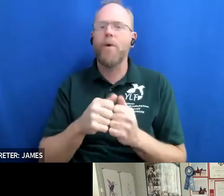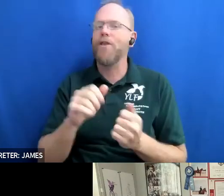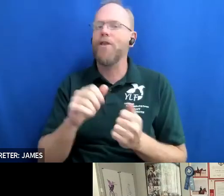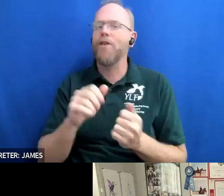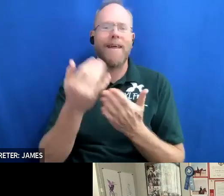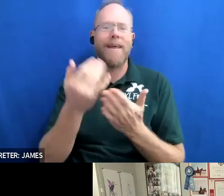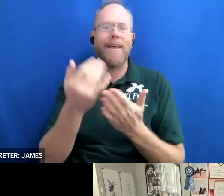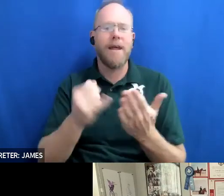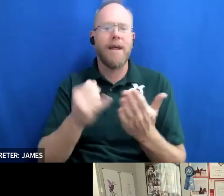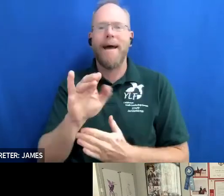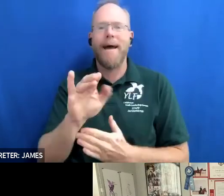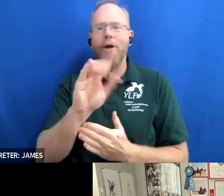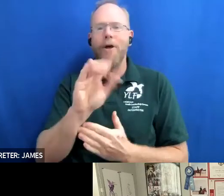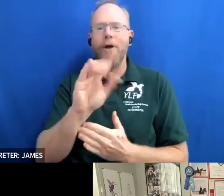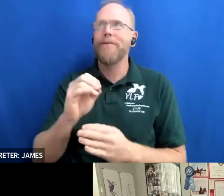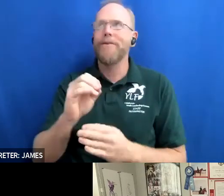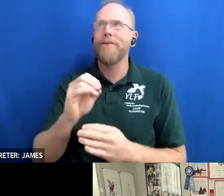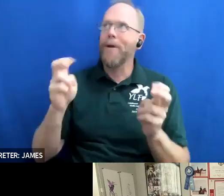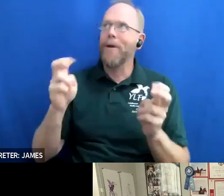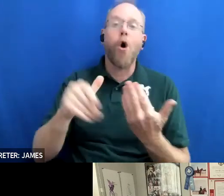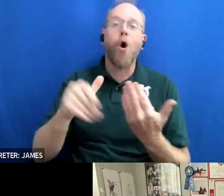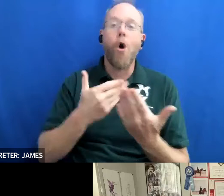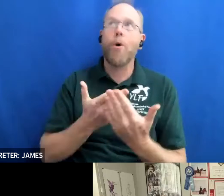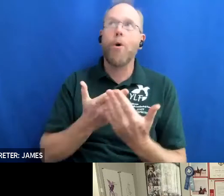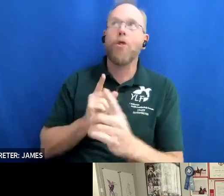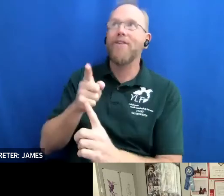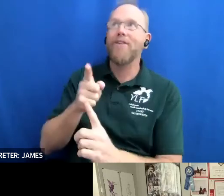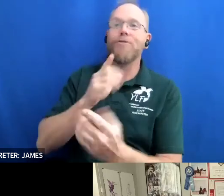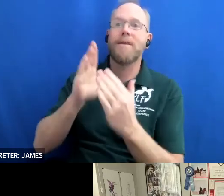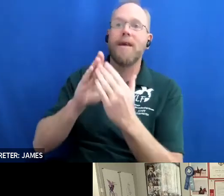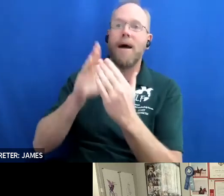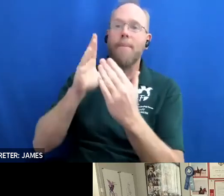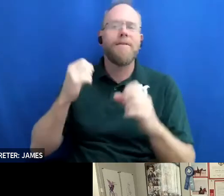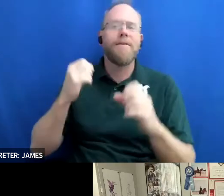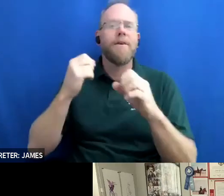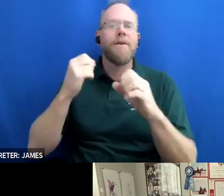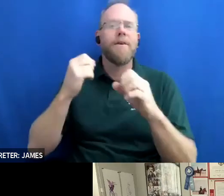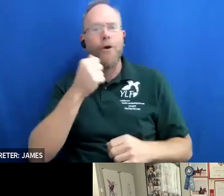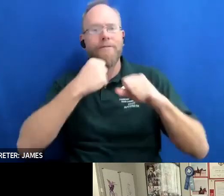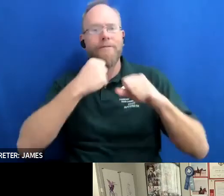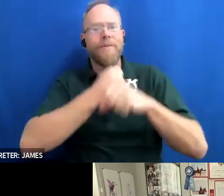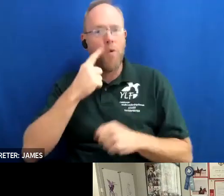to the top how one girls fight for americans with disabilities changed everything jennifer teaches